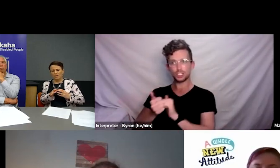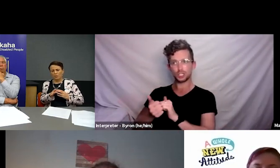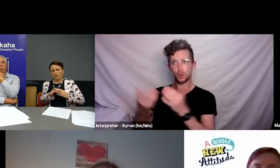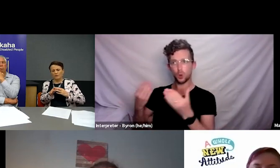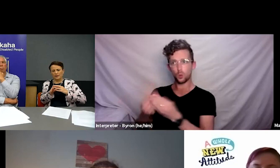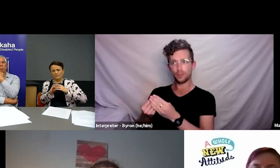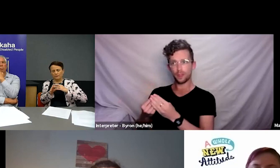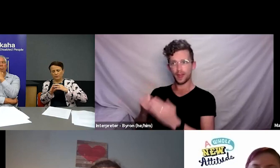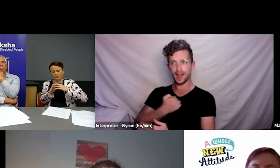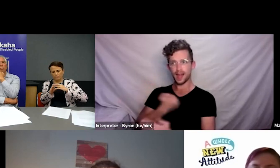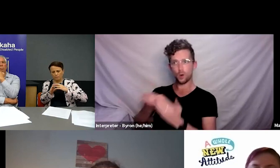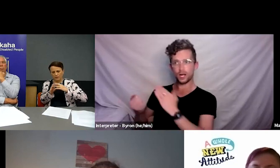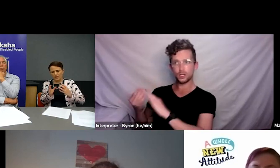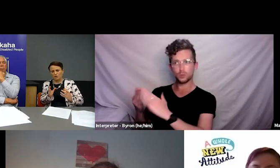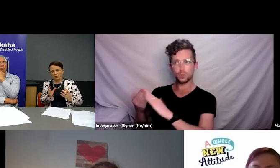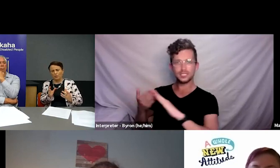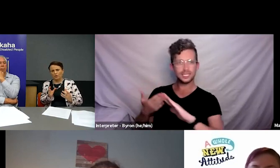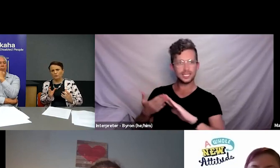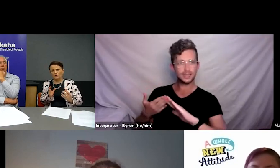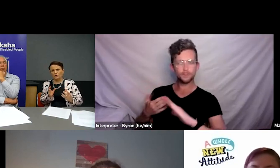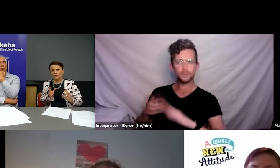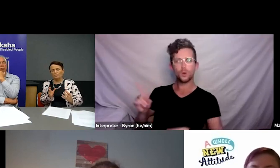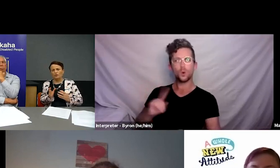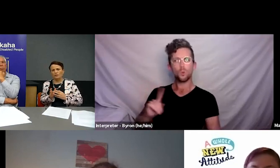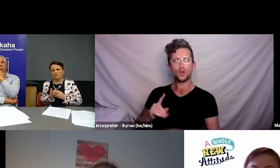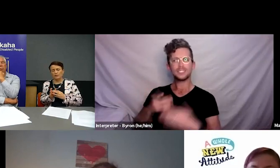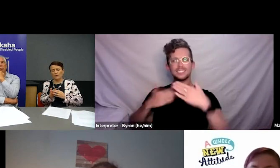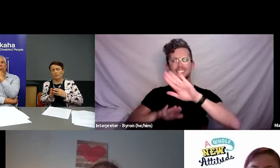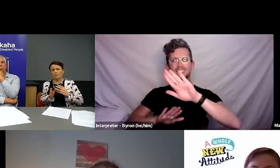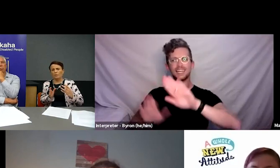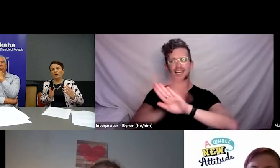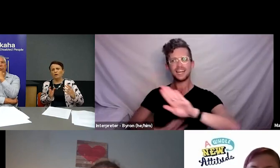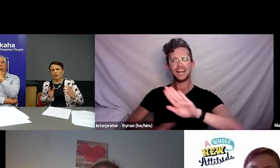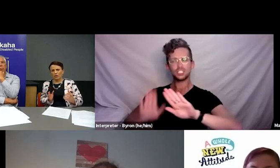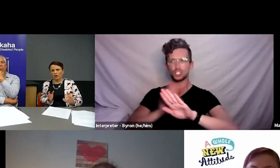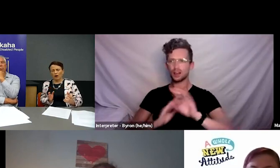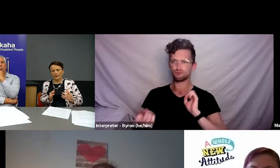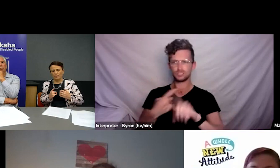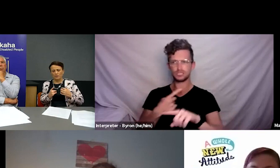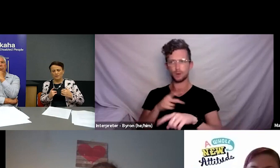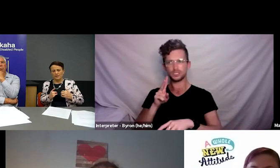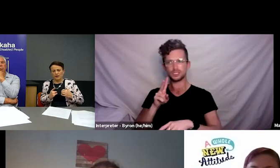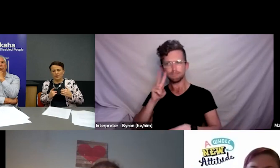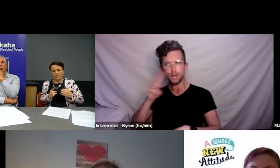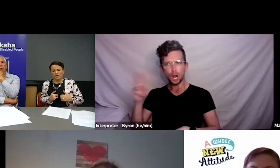what does a national approach to responding to emergencies for disabled people look like because, you know,